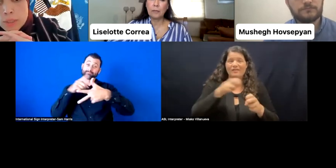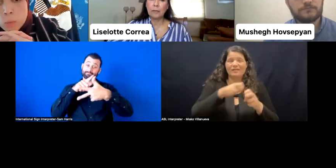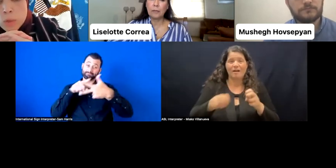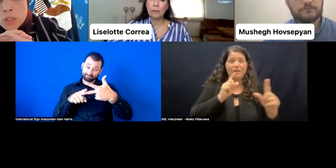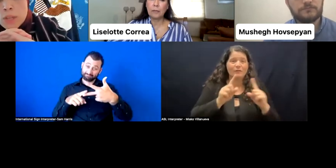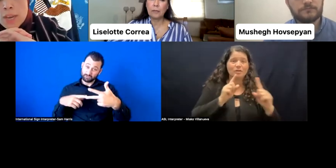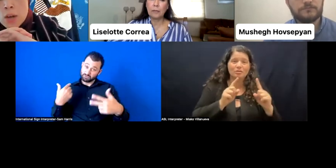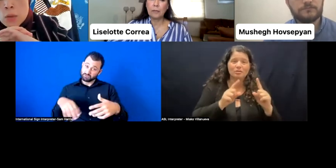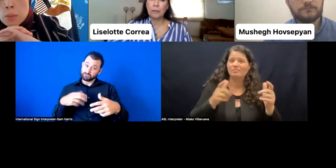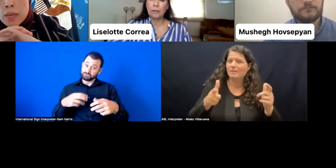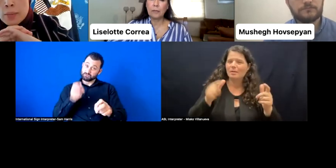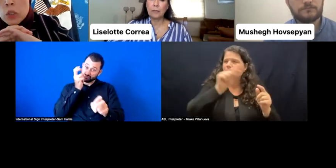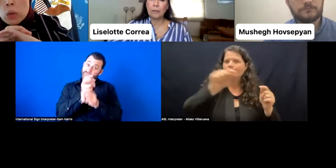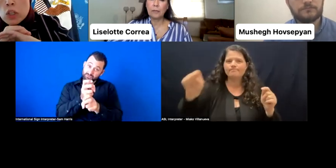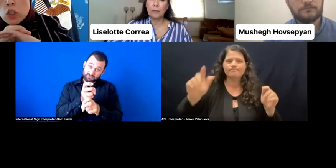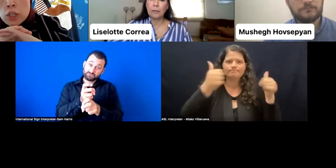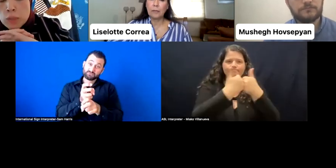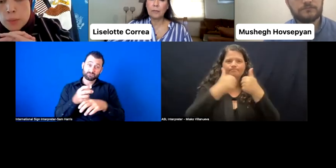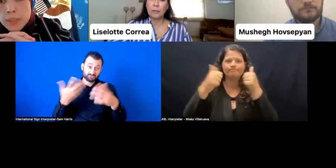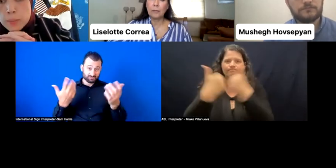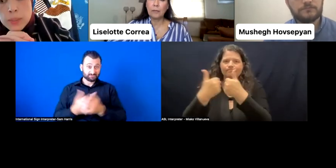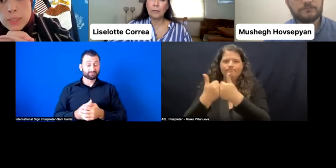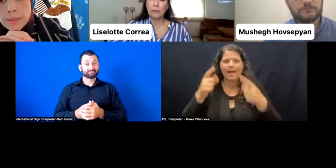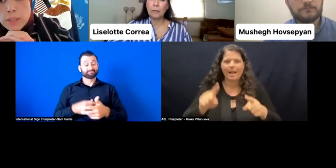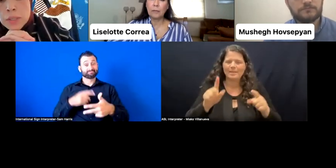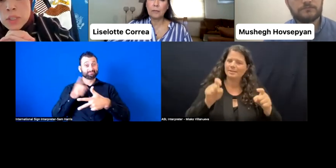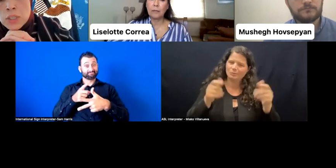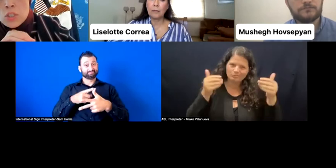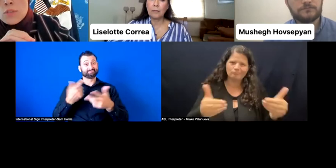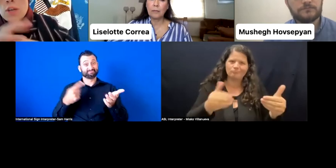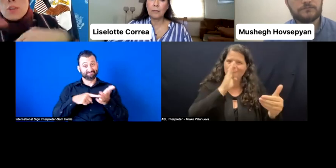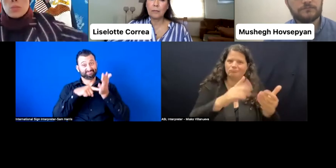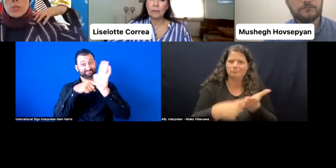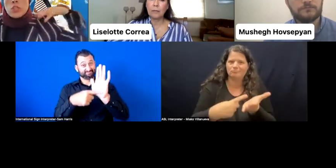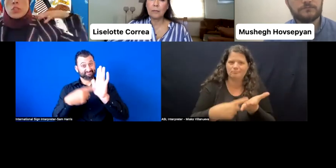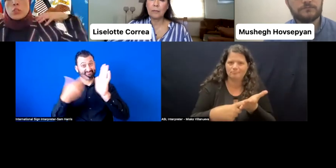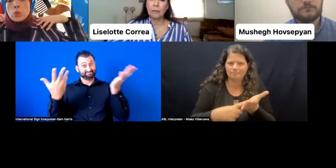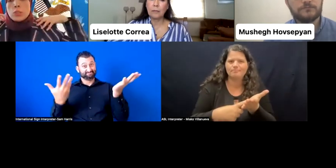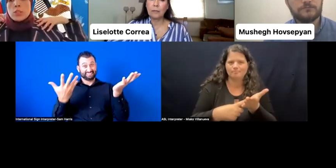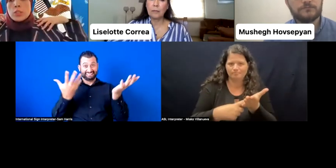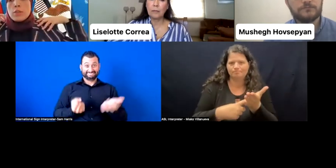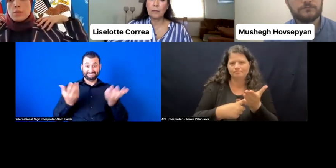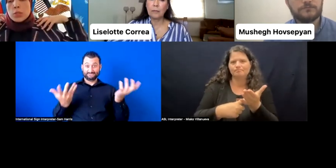We need to then also be able to create shared responsibility so it doesn't just fall on the shoulders of persons